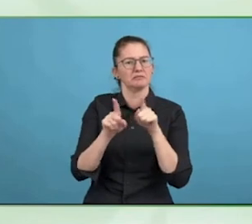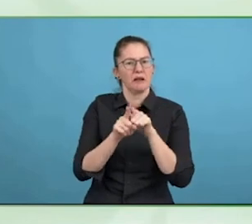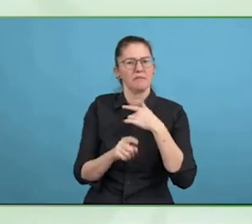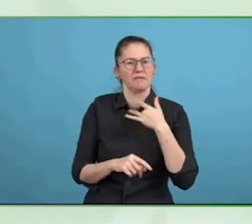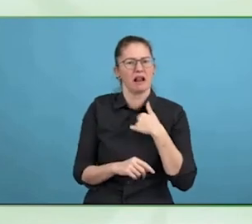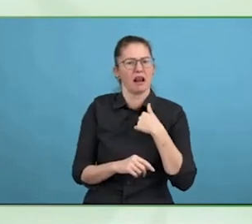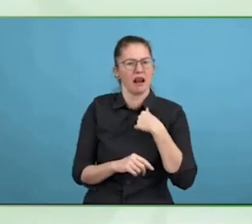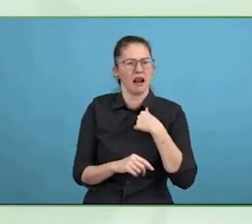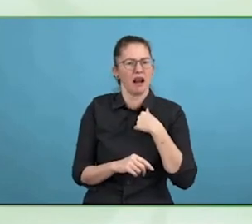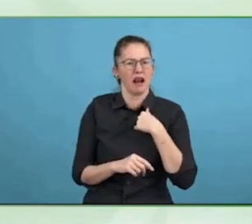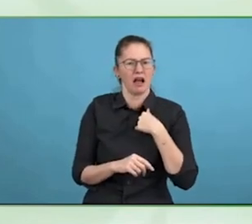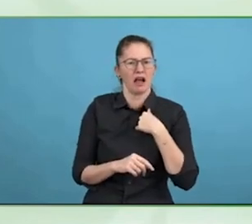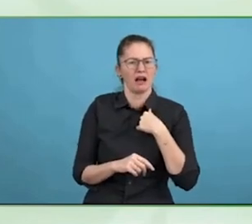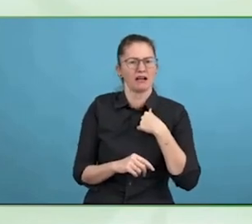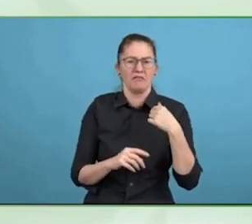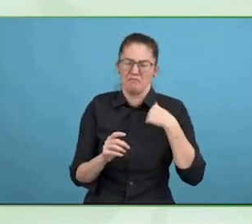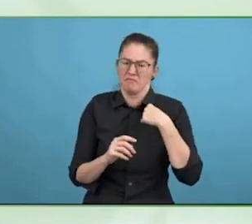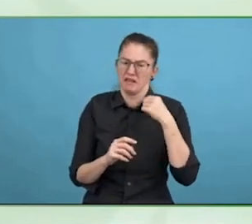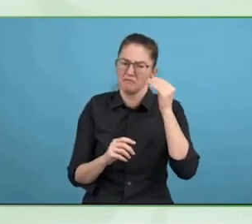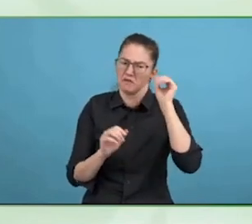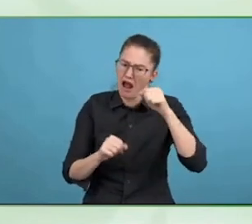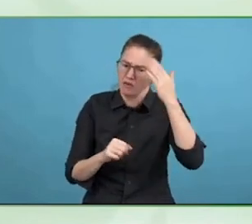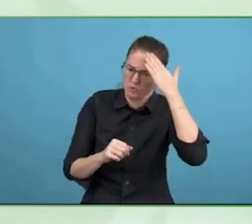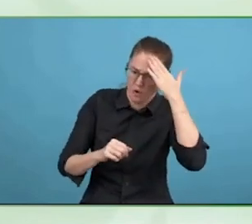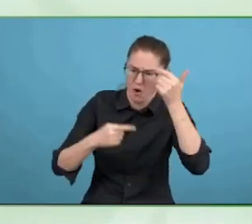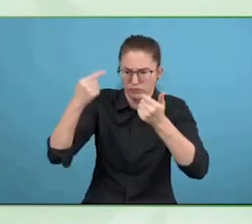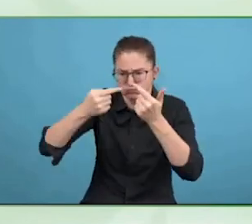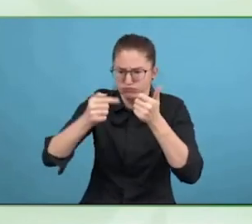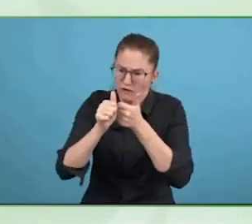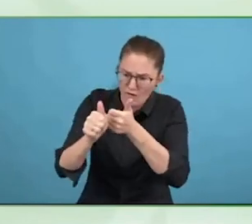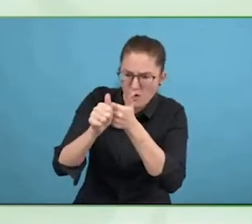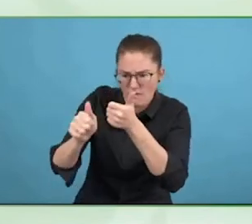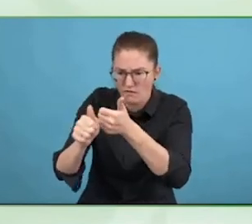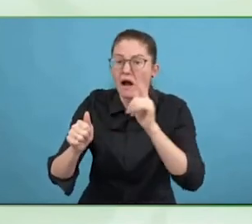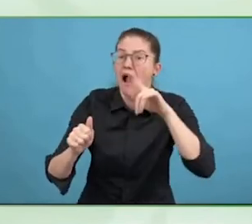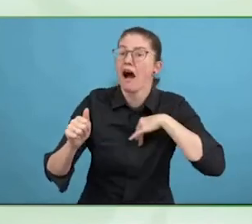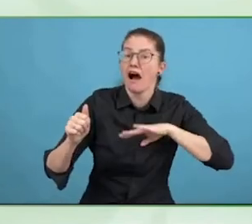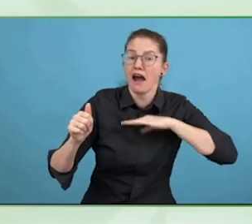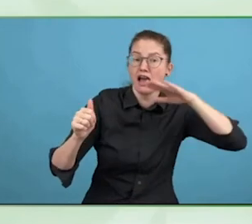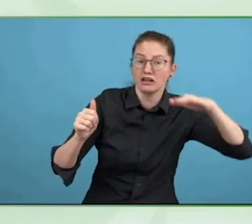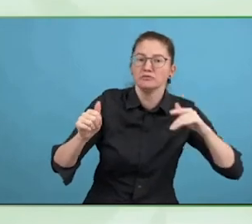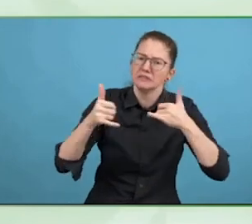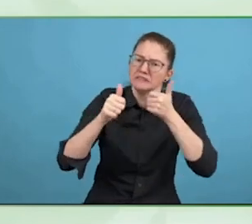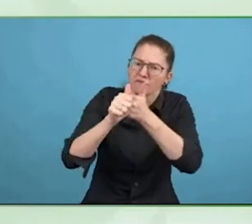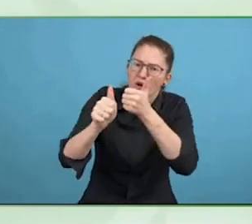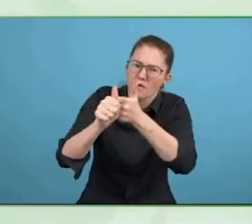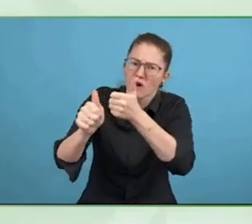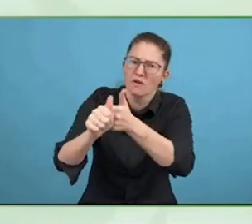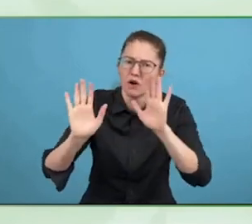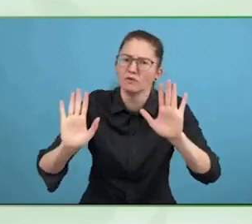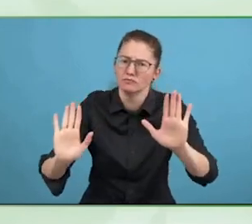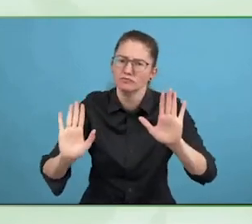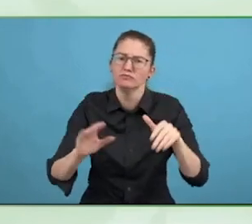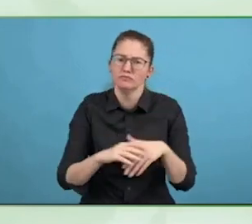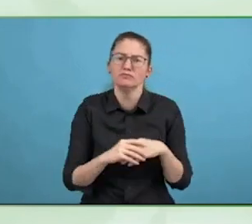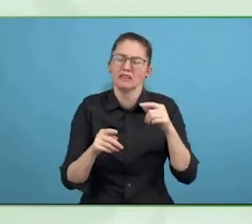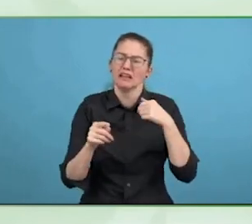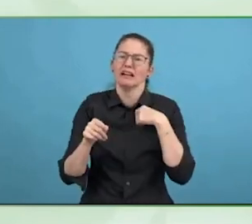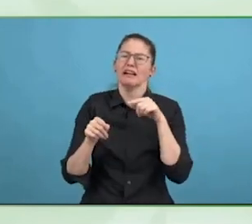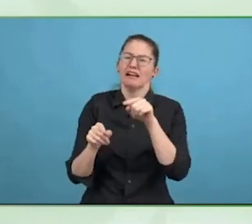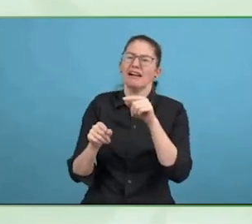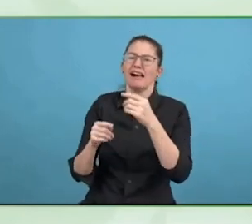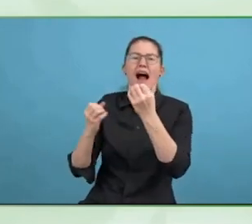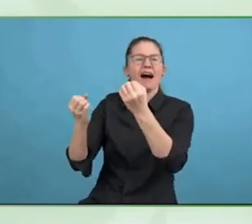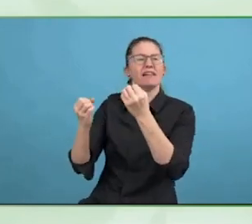And I wonder if you can speak more about… There are two schools of